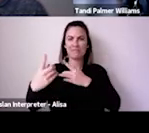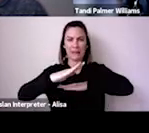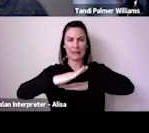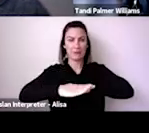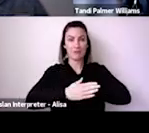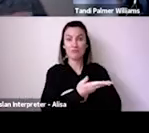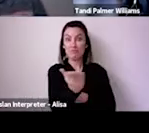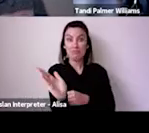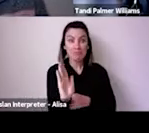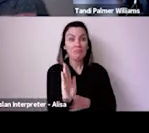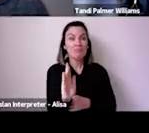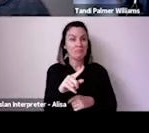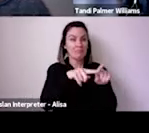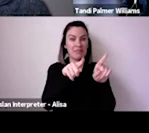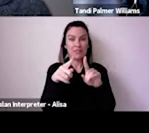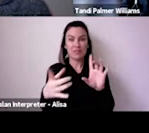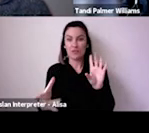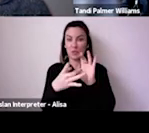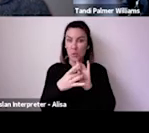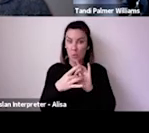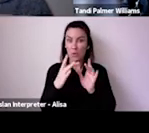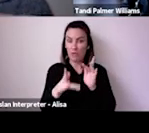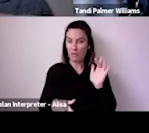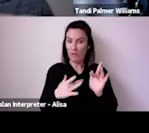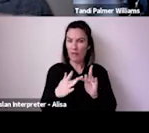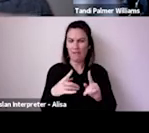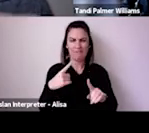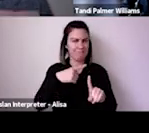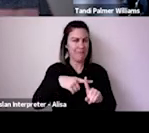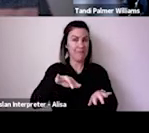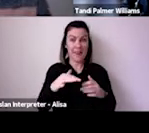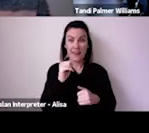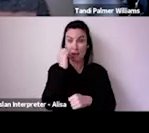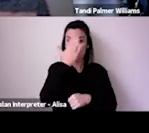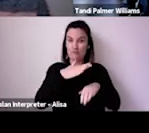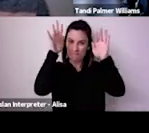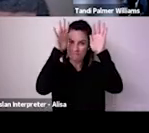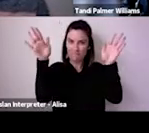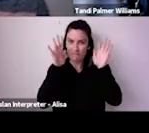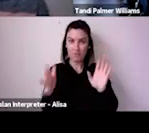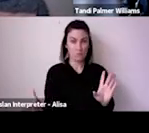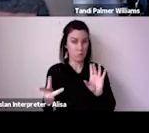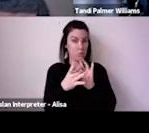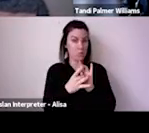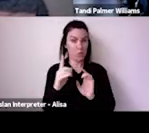past and present, and I'd like to warmly welcome and pay my respects to all First Nations people